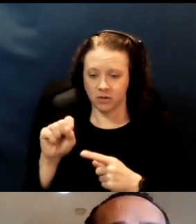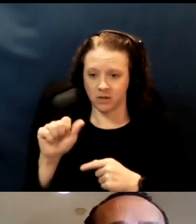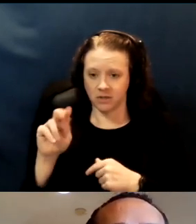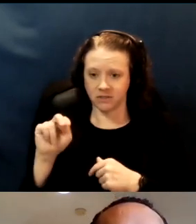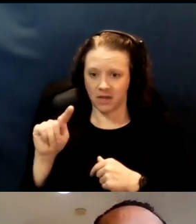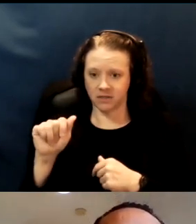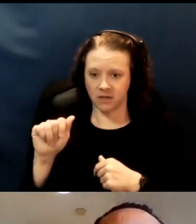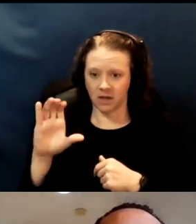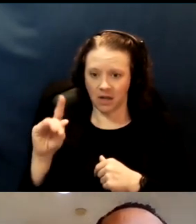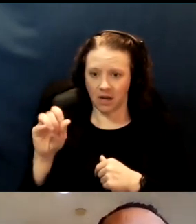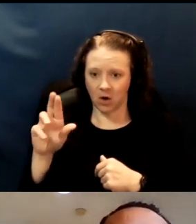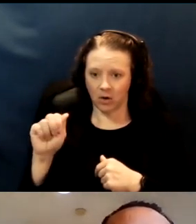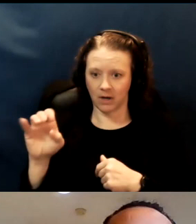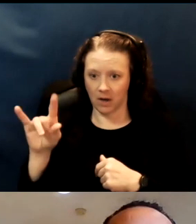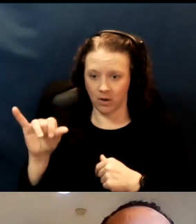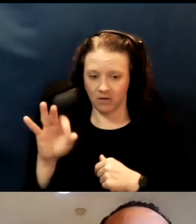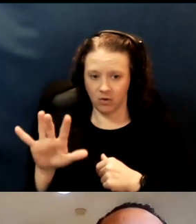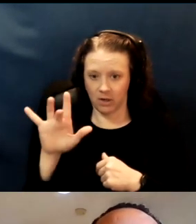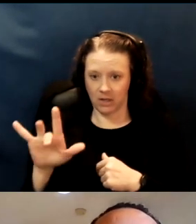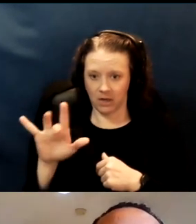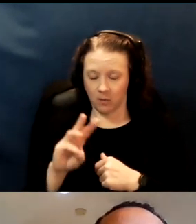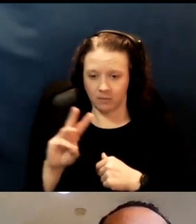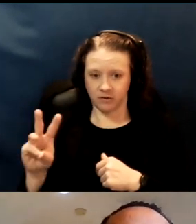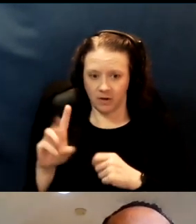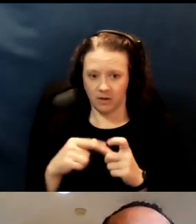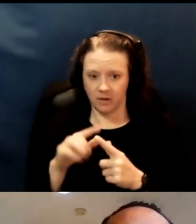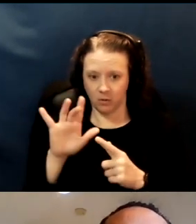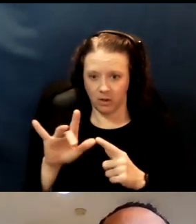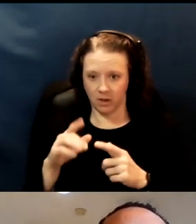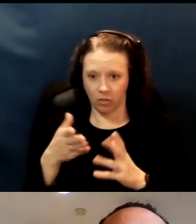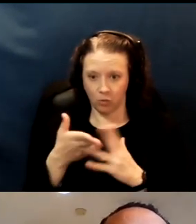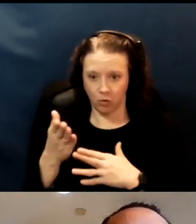So the website, if you click on the link and you click through, you'll get to a phone number